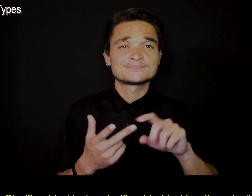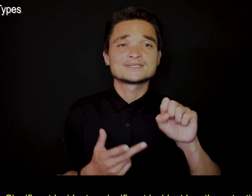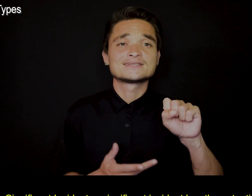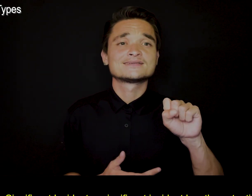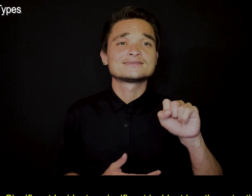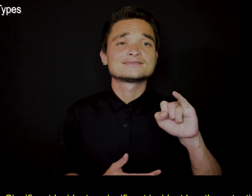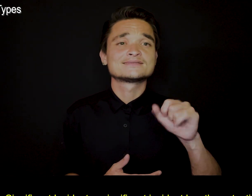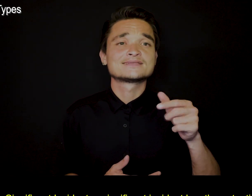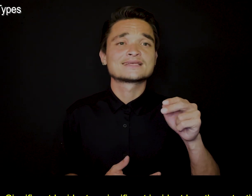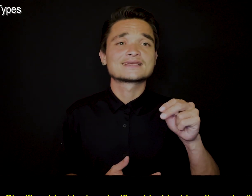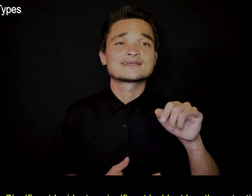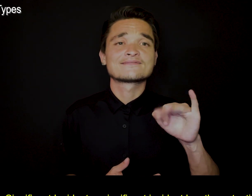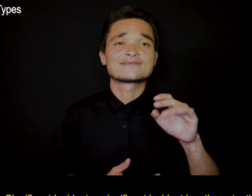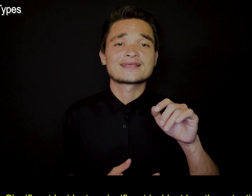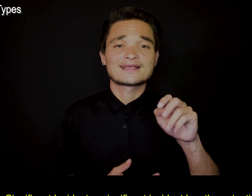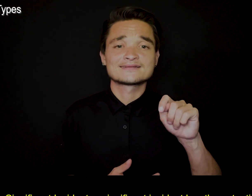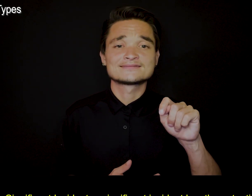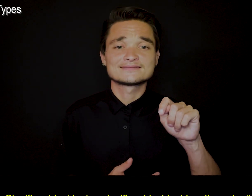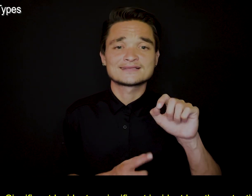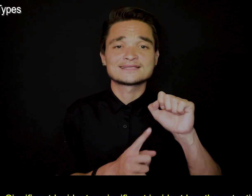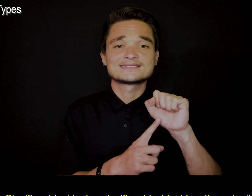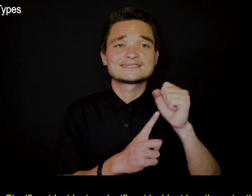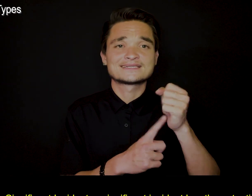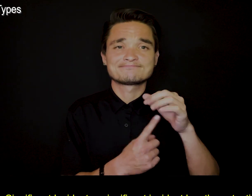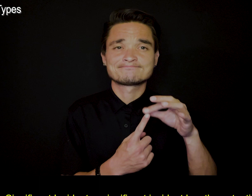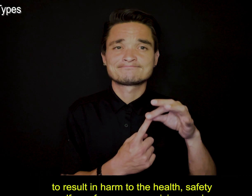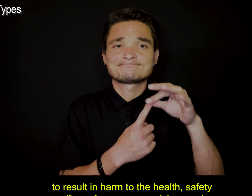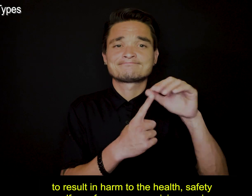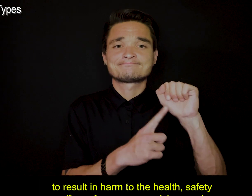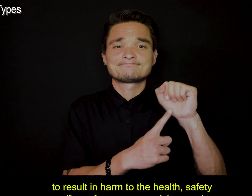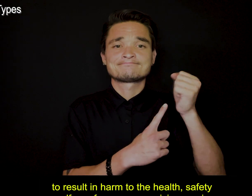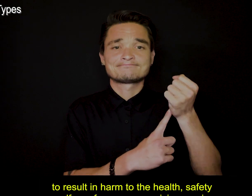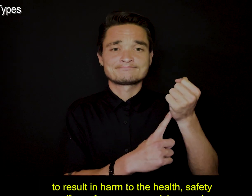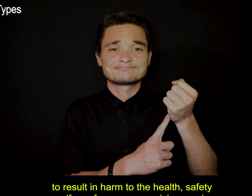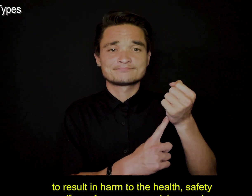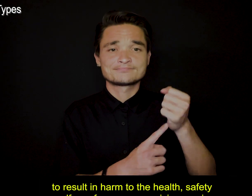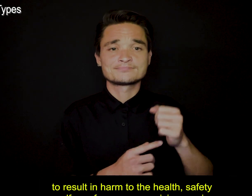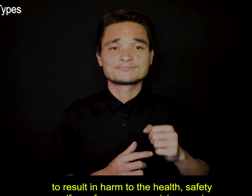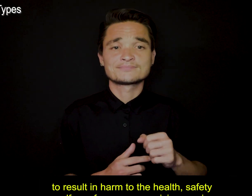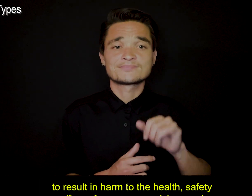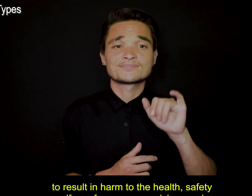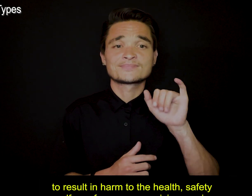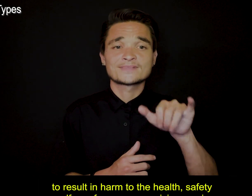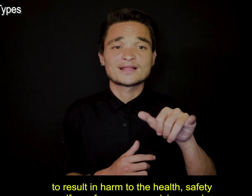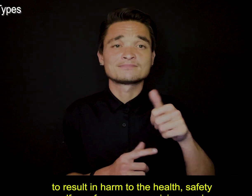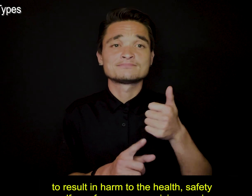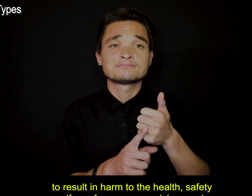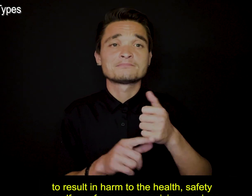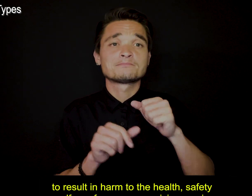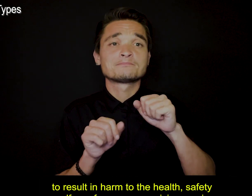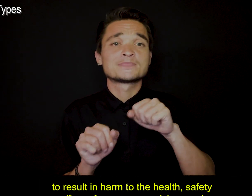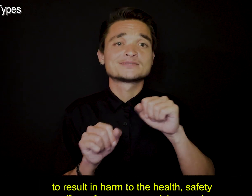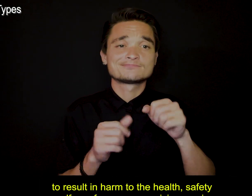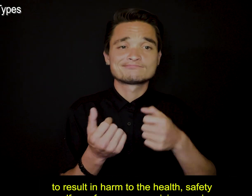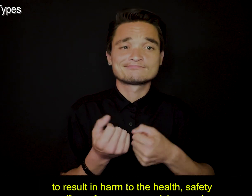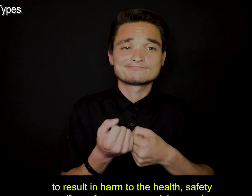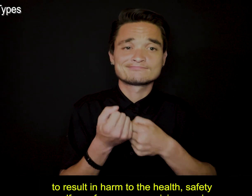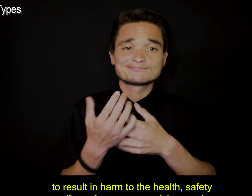Significant Incident, a significant incident has the potential to result in harm to the health, safety or welfare of a person receiving services.